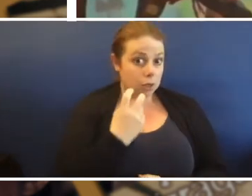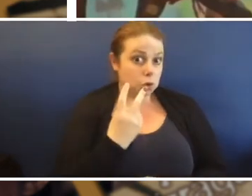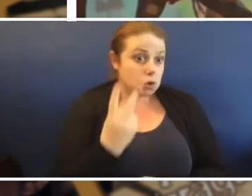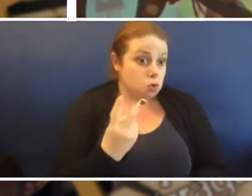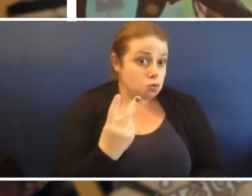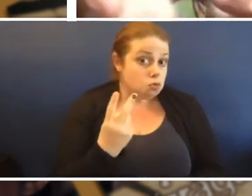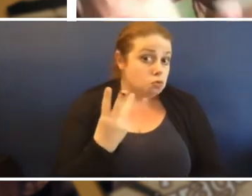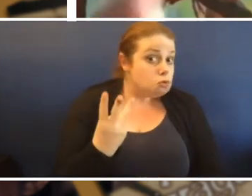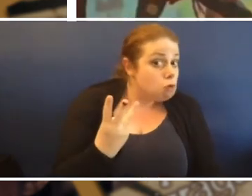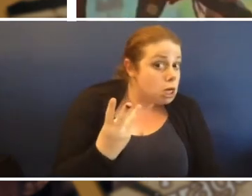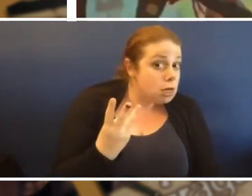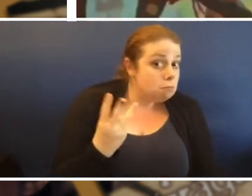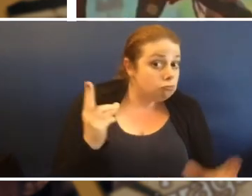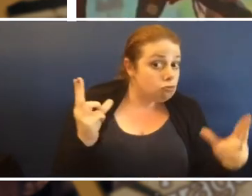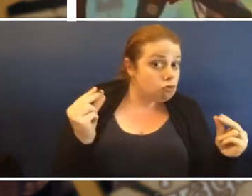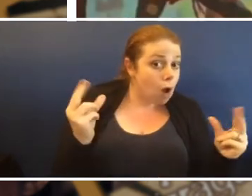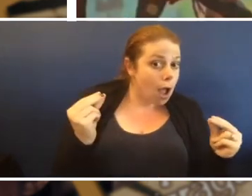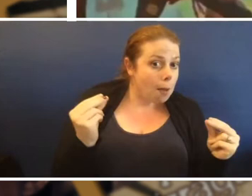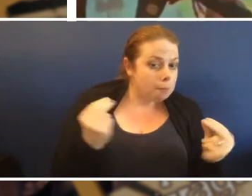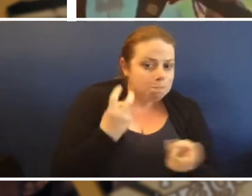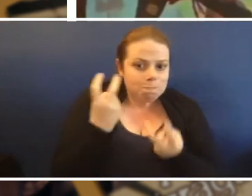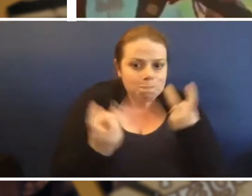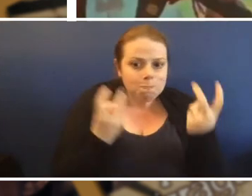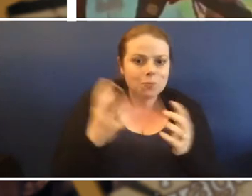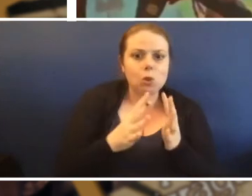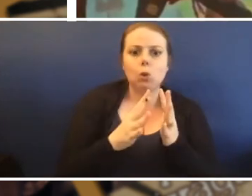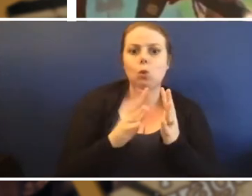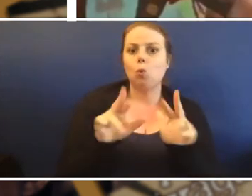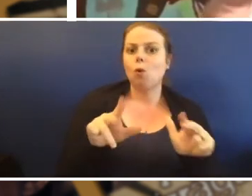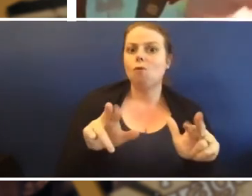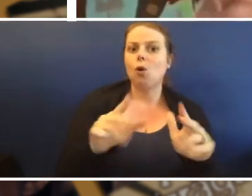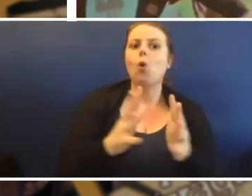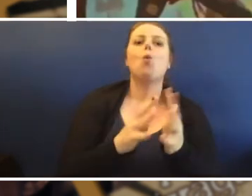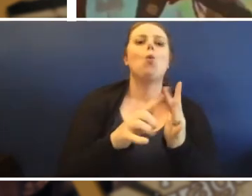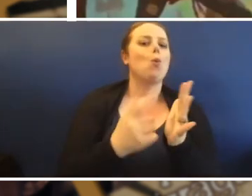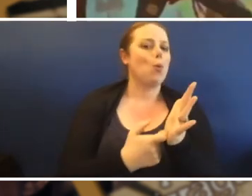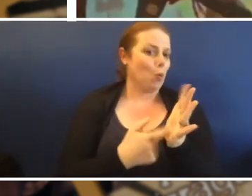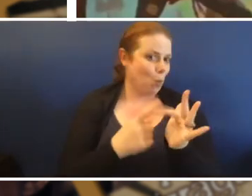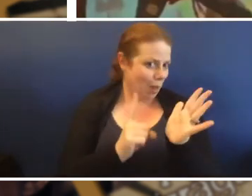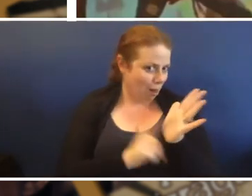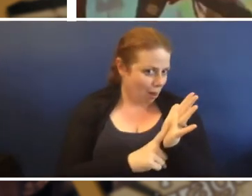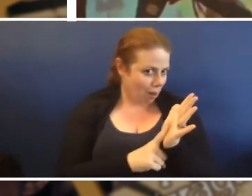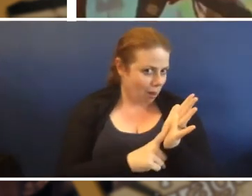So I got two, three maybe mud crabs so I'm looking for worm now.